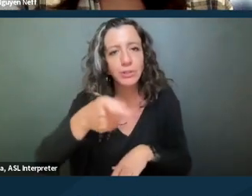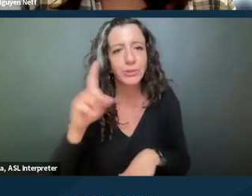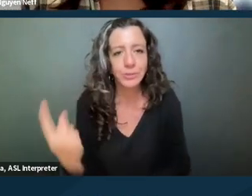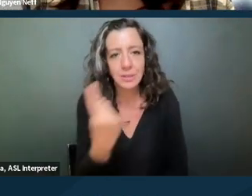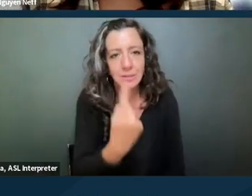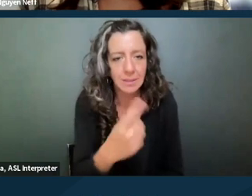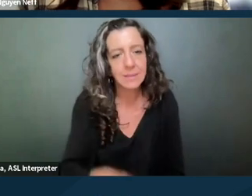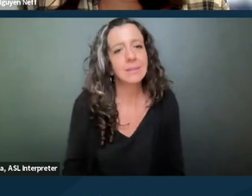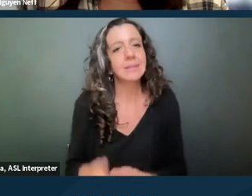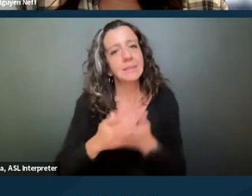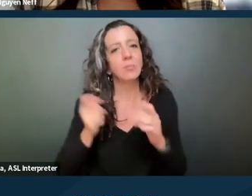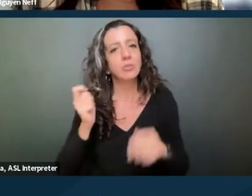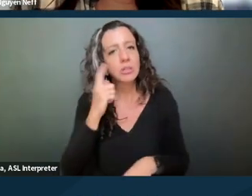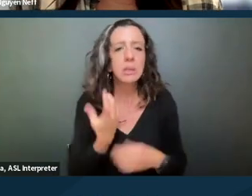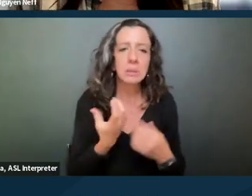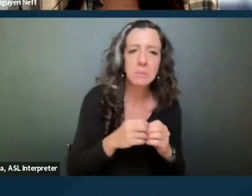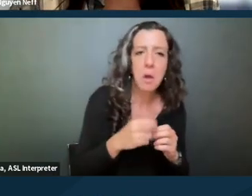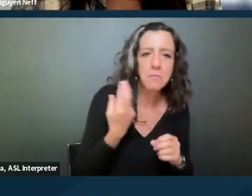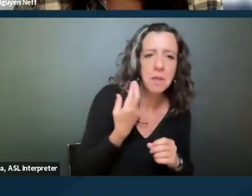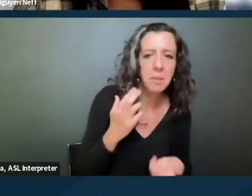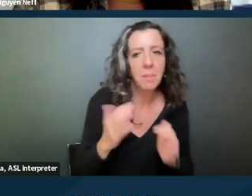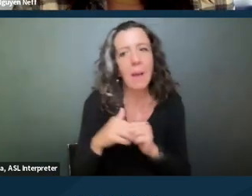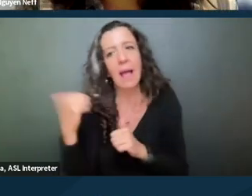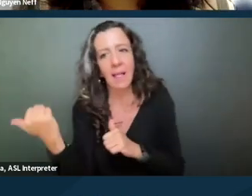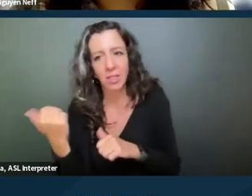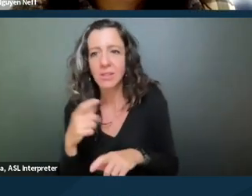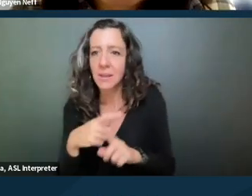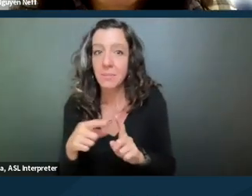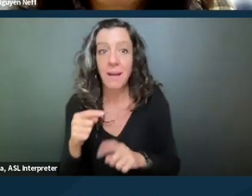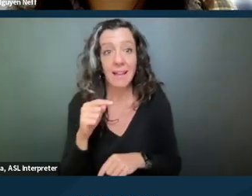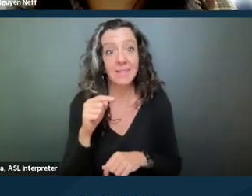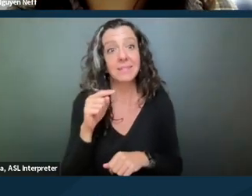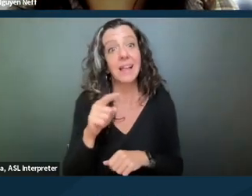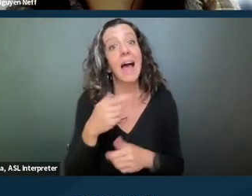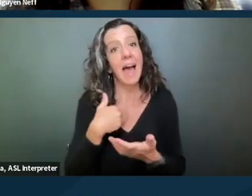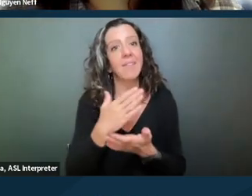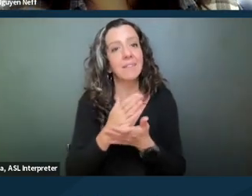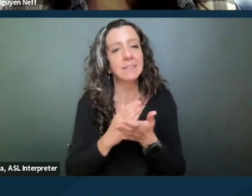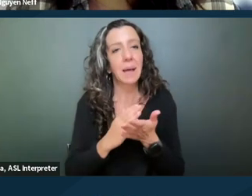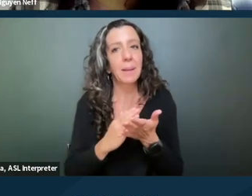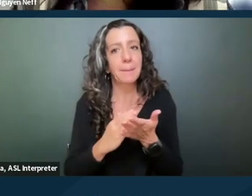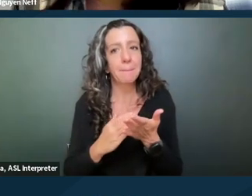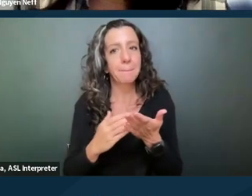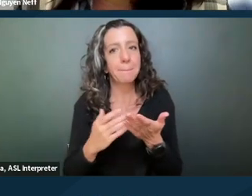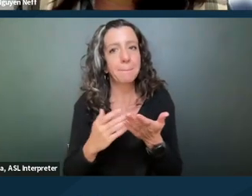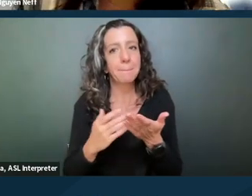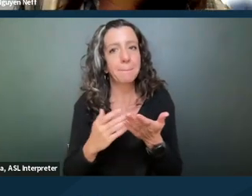it's more reasonable than others, but there is some basis in the federal, or the FEHA regulations